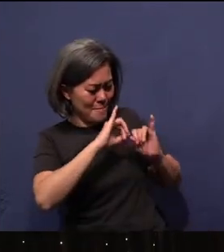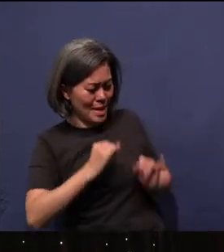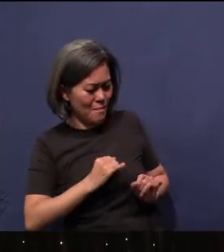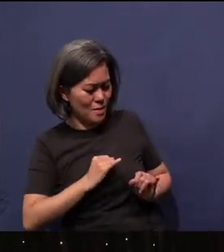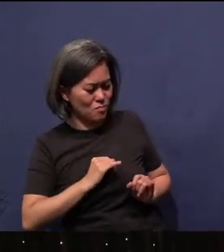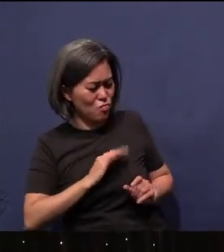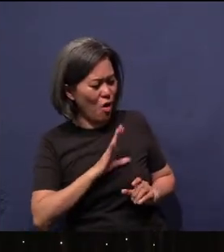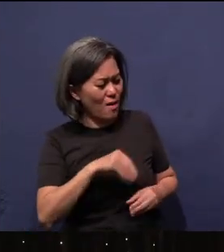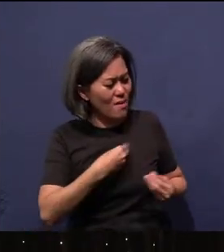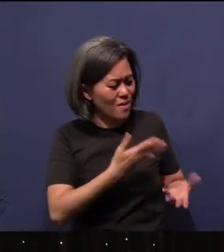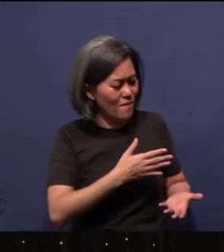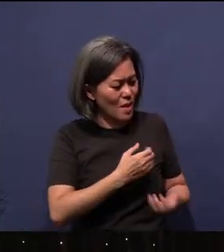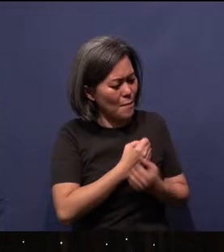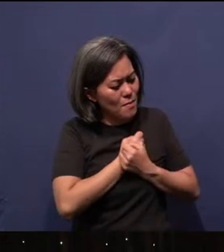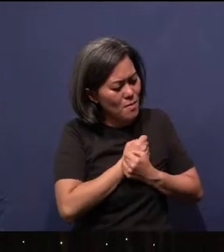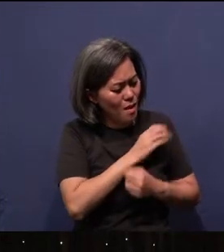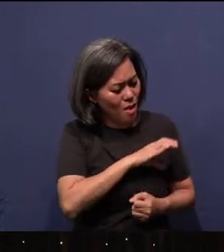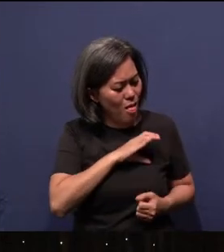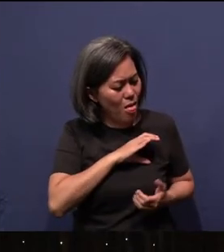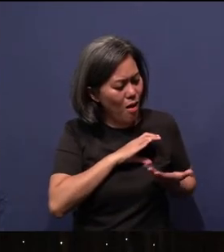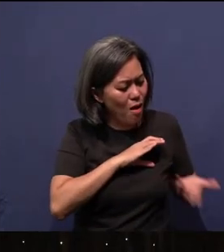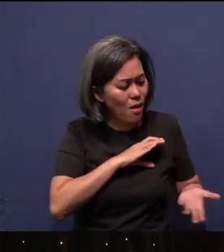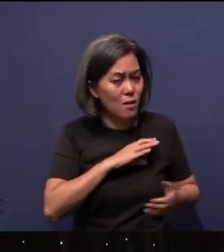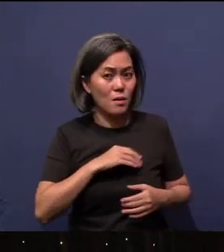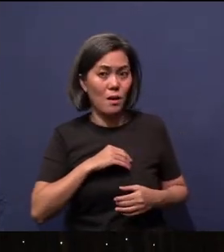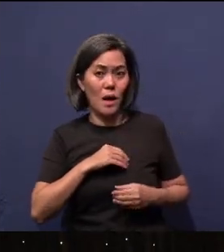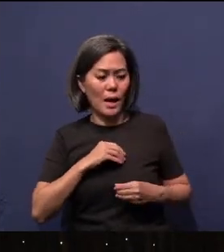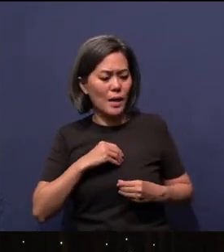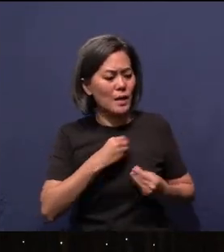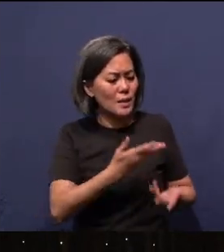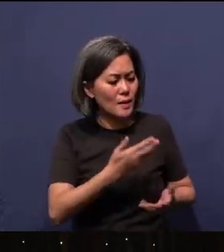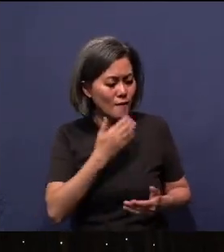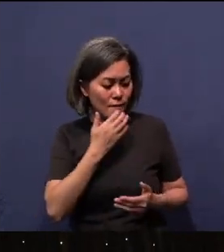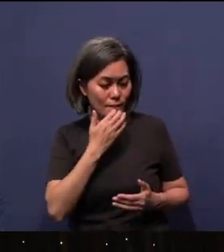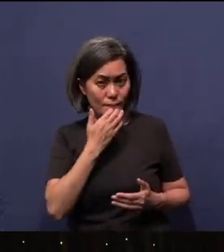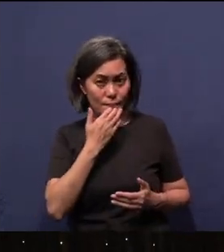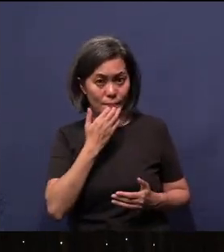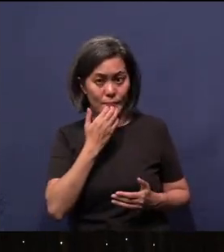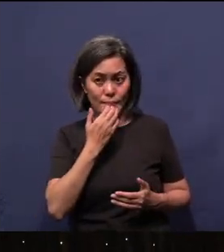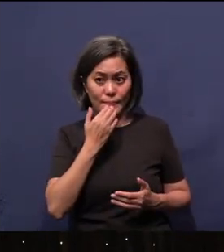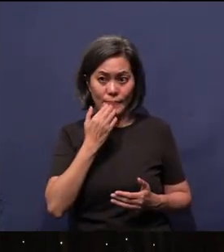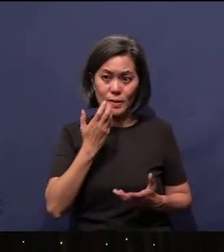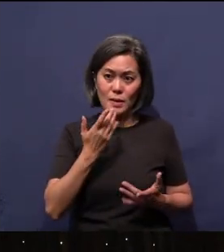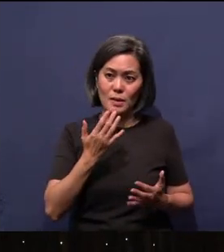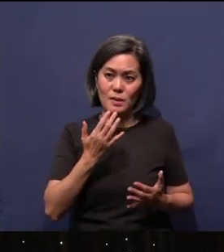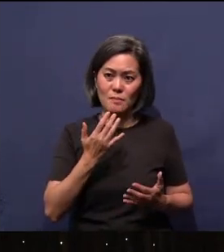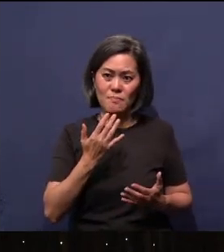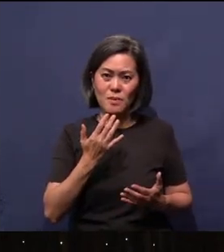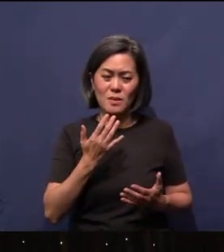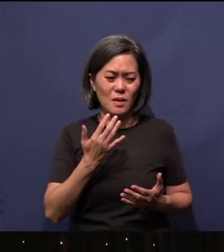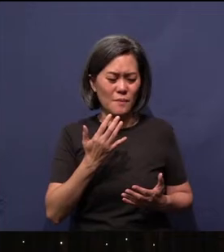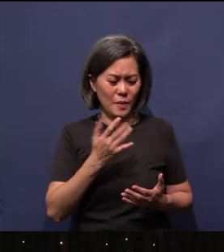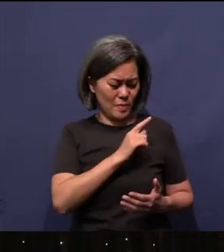I give them characteristics of being... There are theological terms for that, I won't go